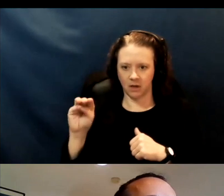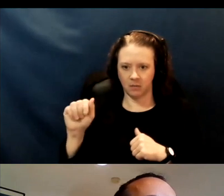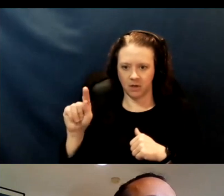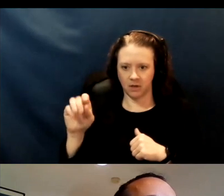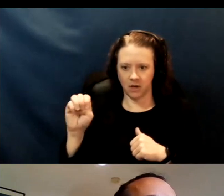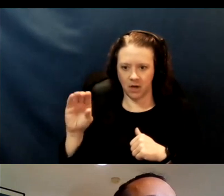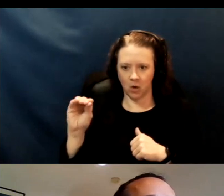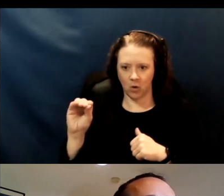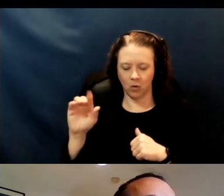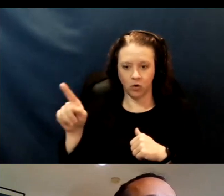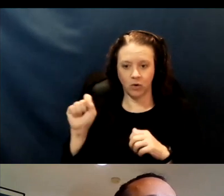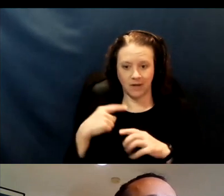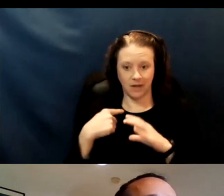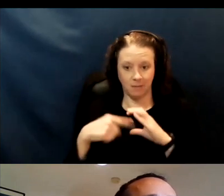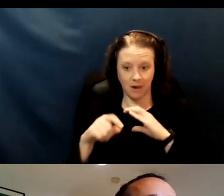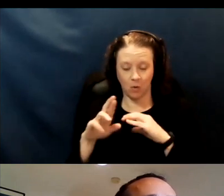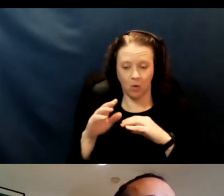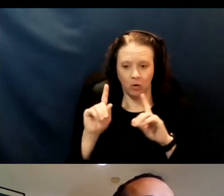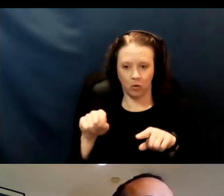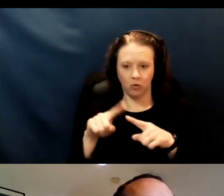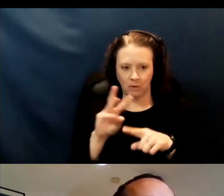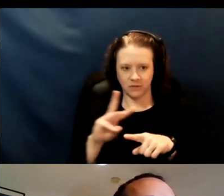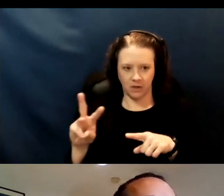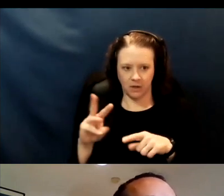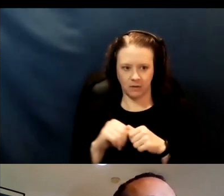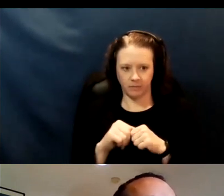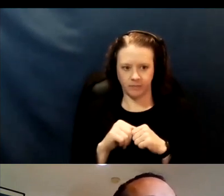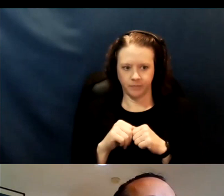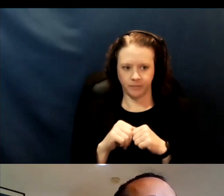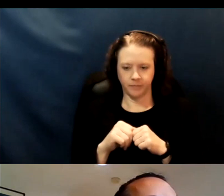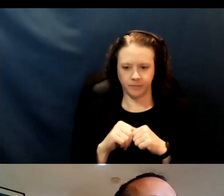or send an email to the email address that's on the slide.